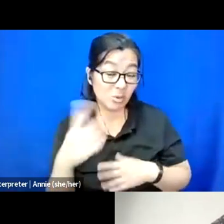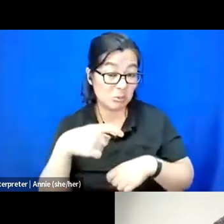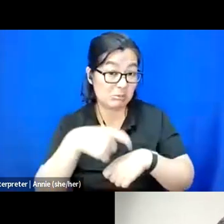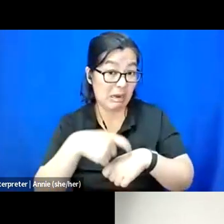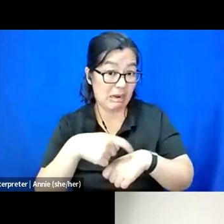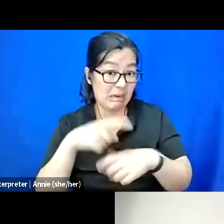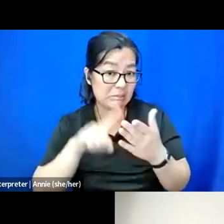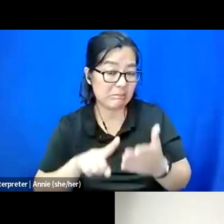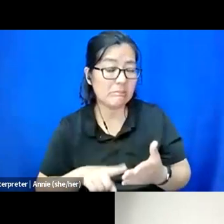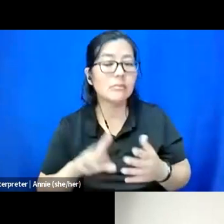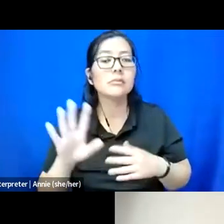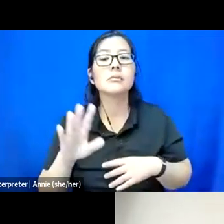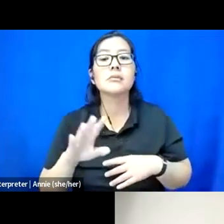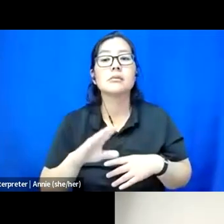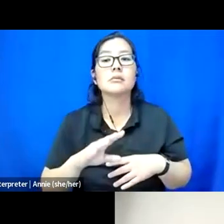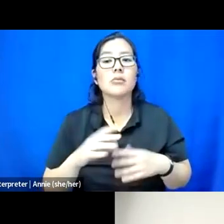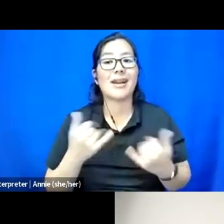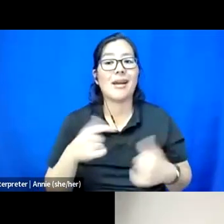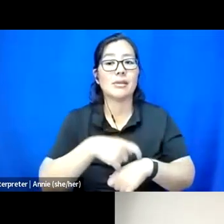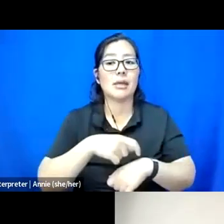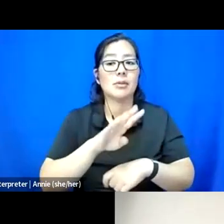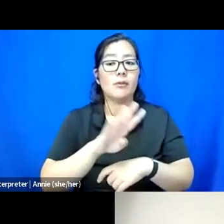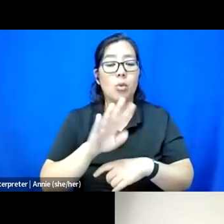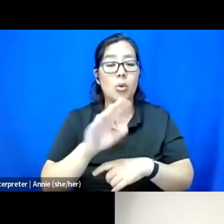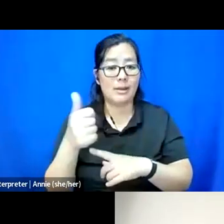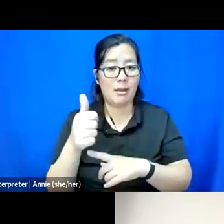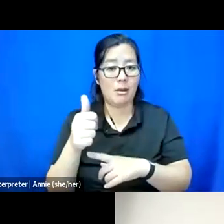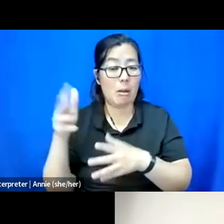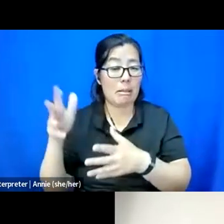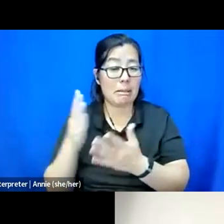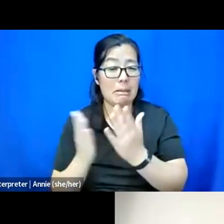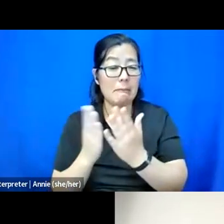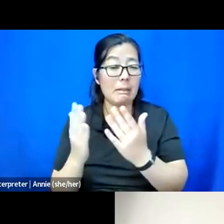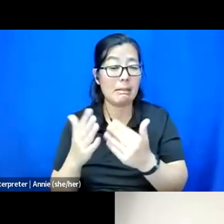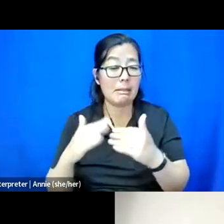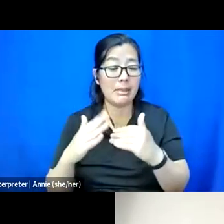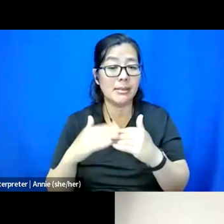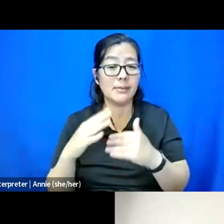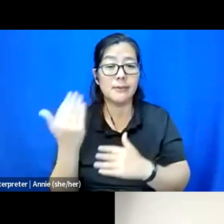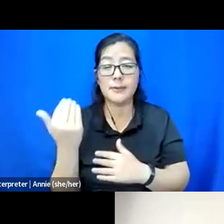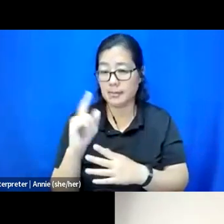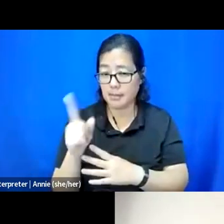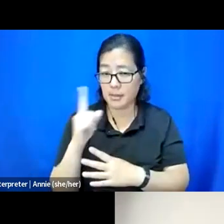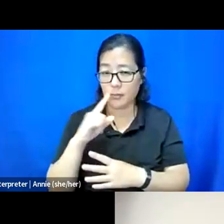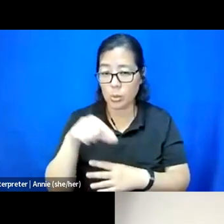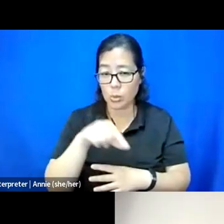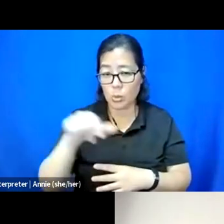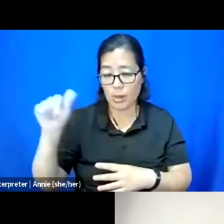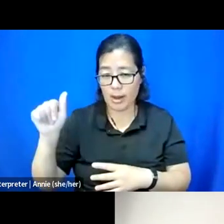I wanted to leave at least 15 minutes for Q&A and then five for closing.